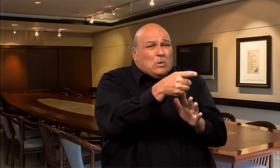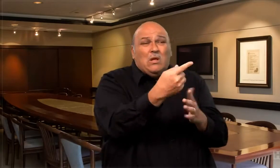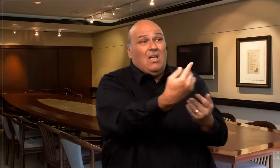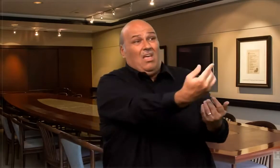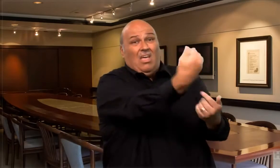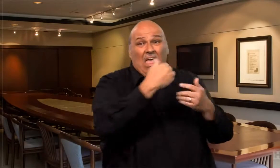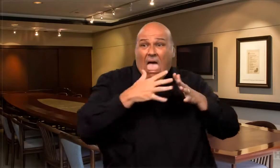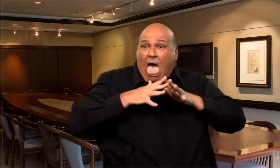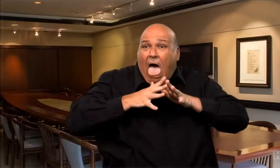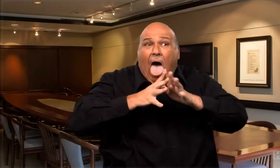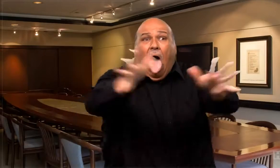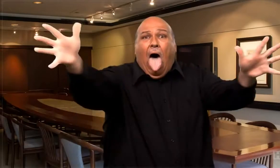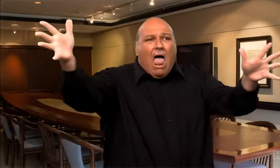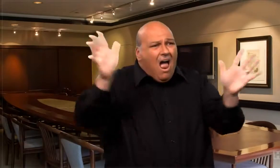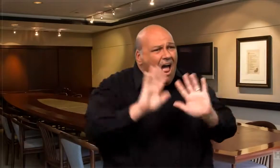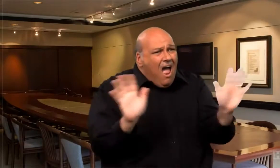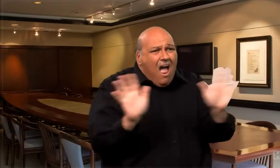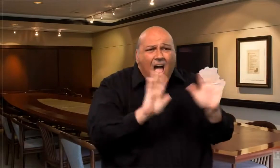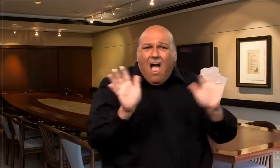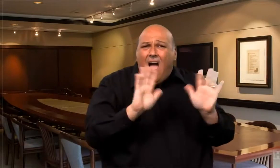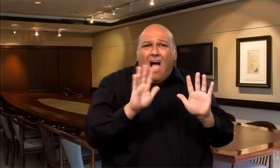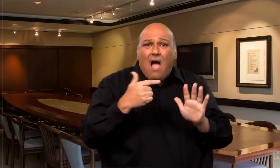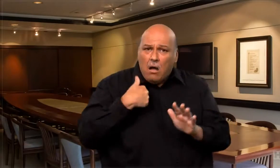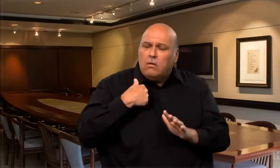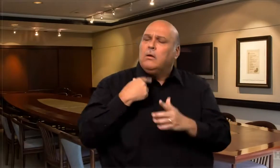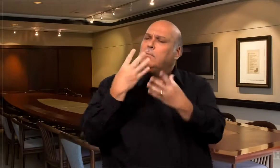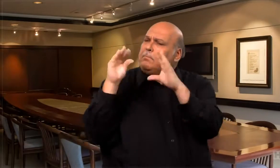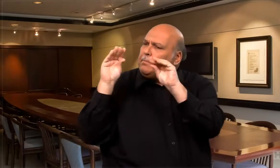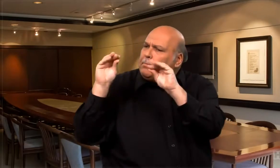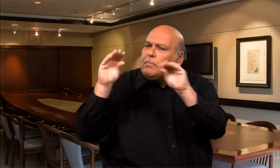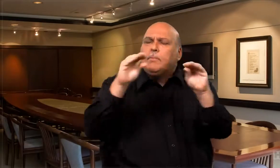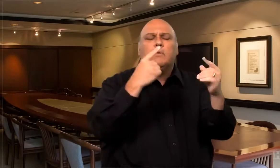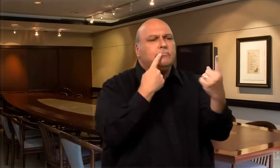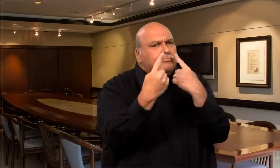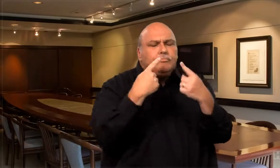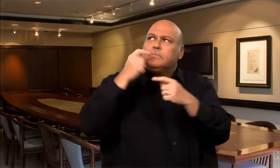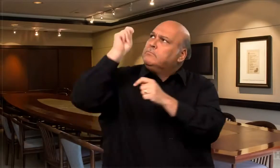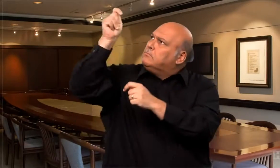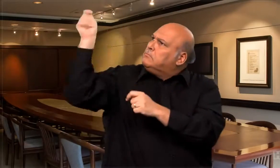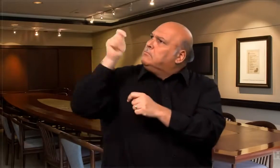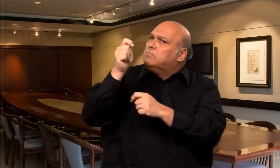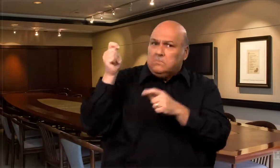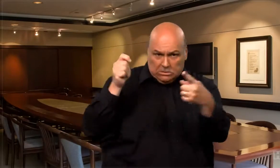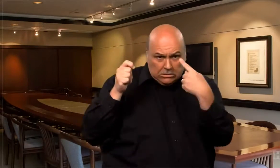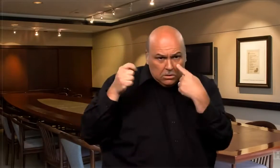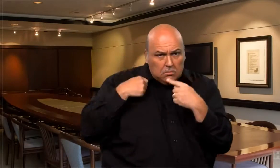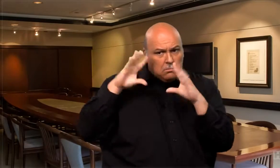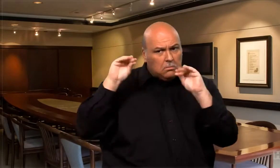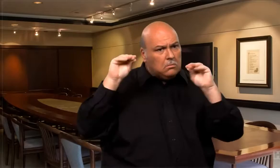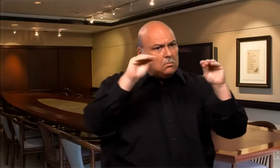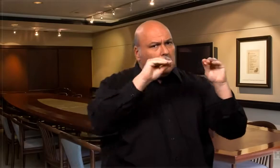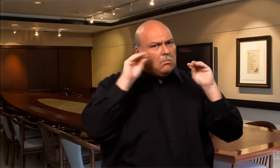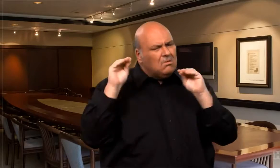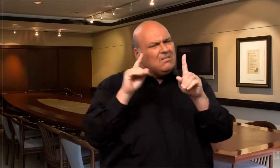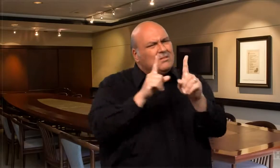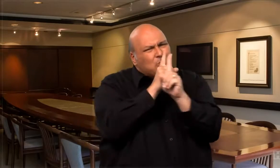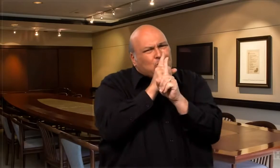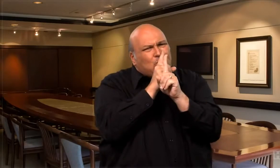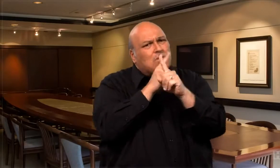the meeting. She said, “You could see that we all were deep in discussion and you need to keep quiet and sit down without saying anything so that you do not